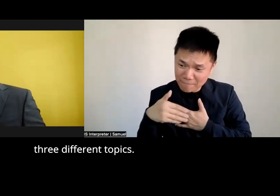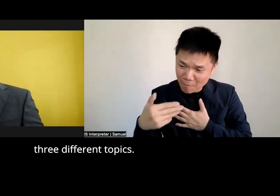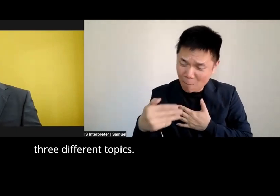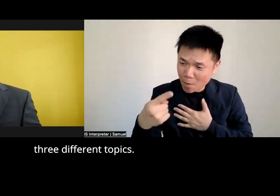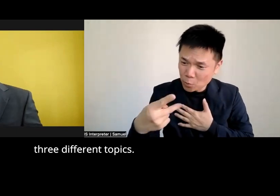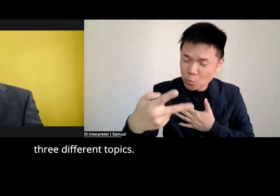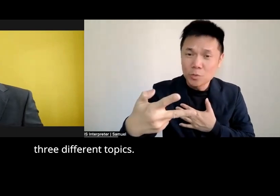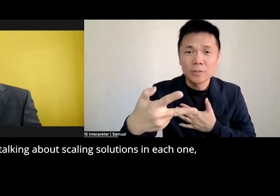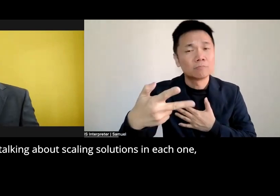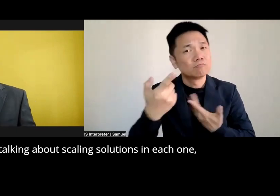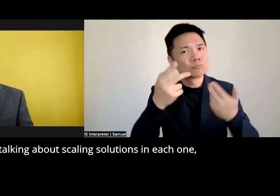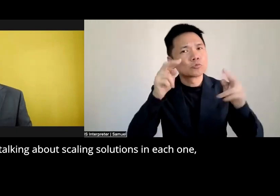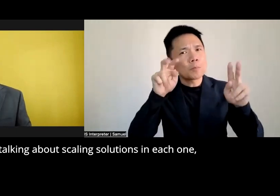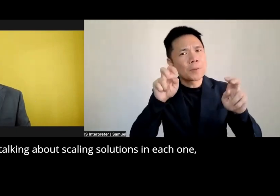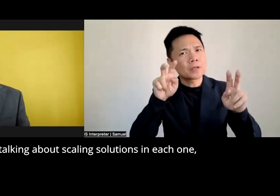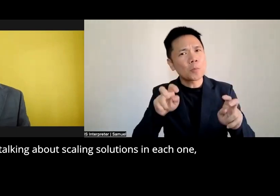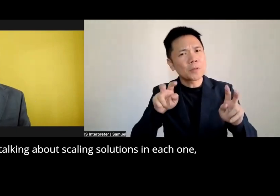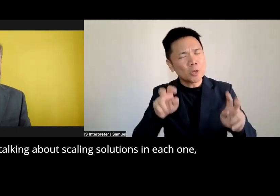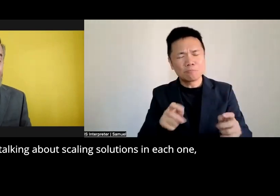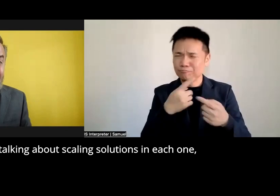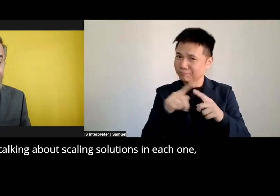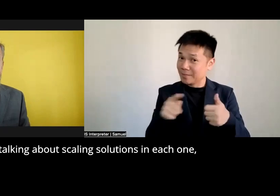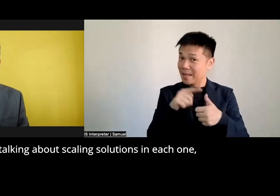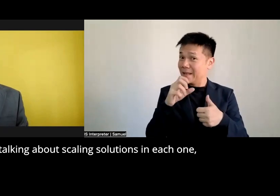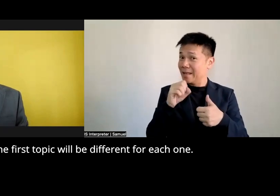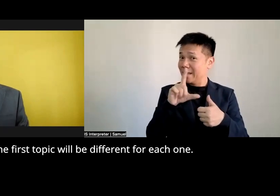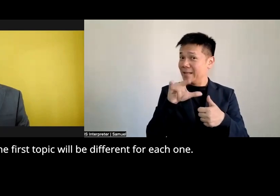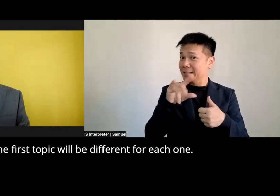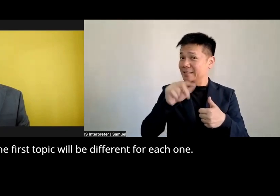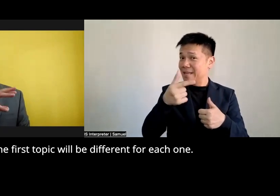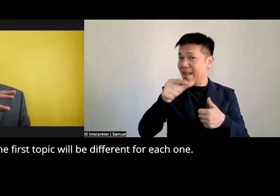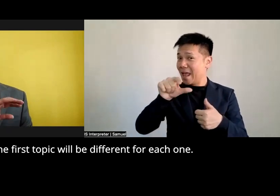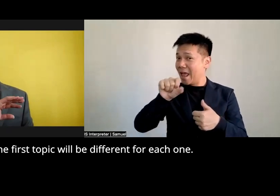um three different topics I'll be talking about scaling Solutions in each one but the first topic